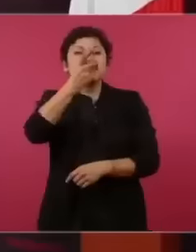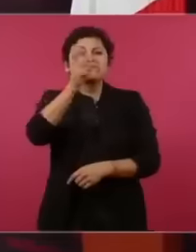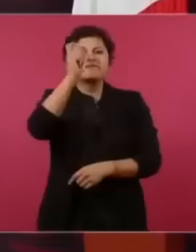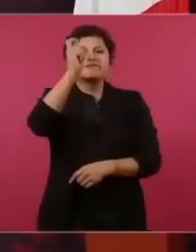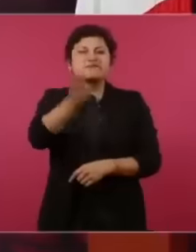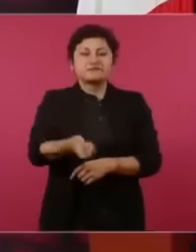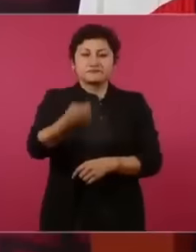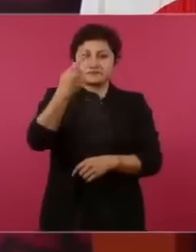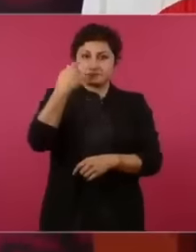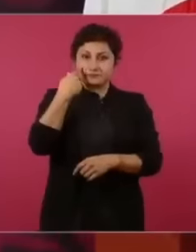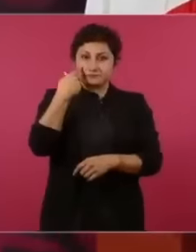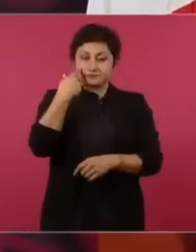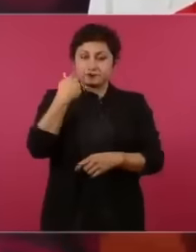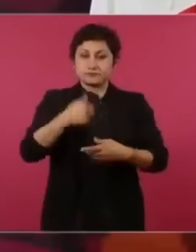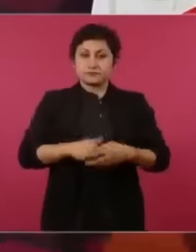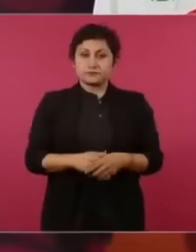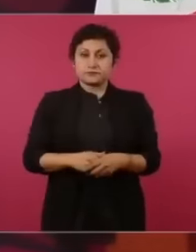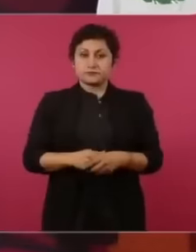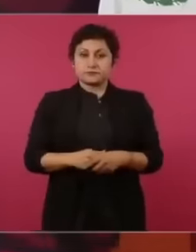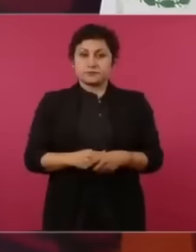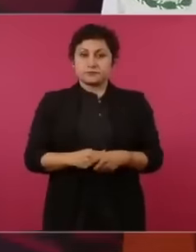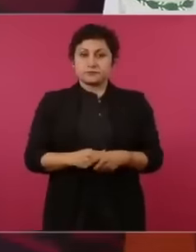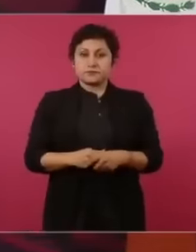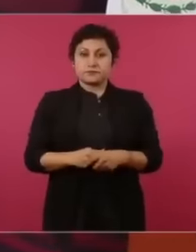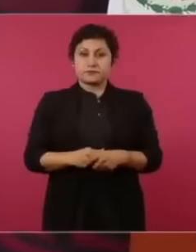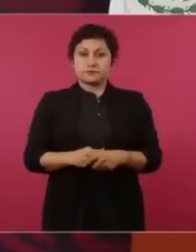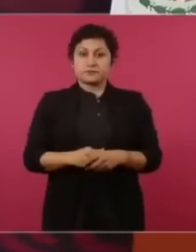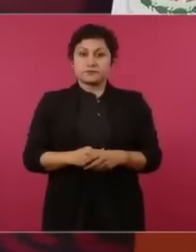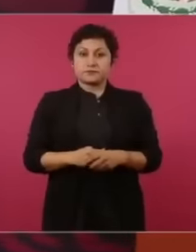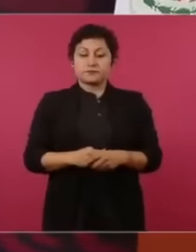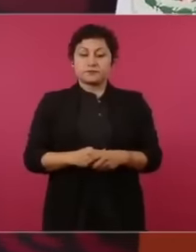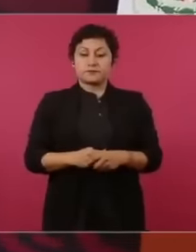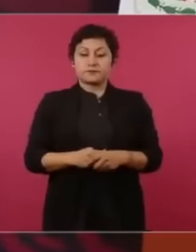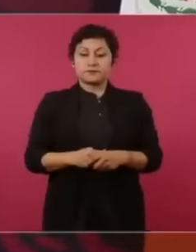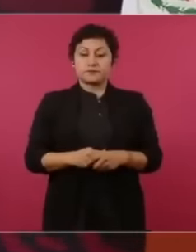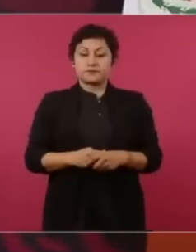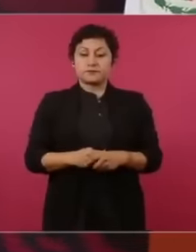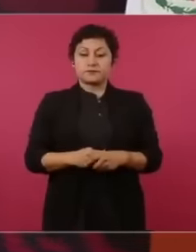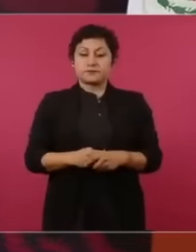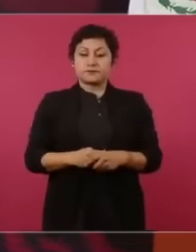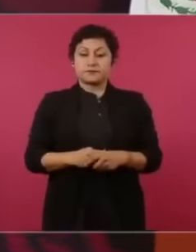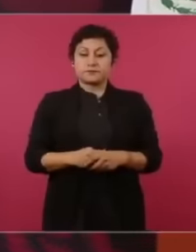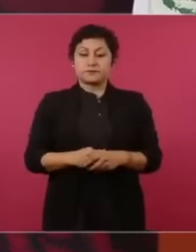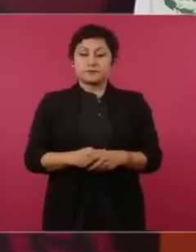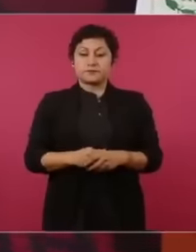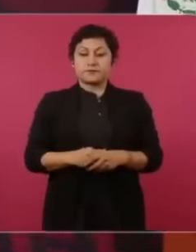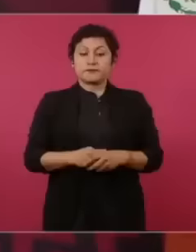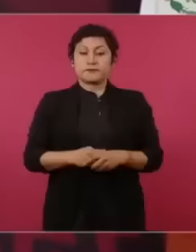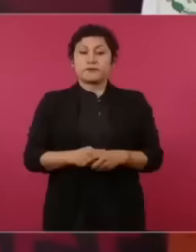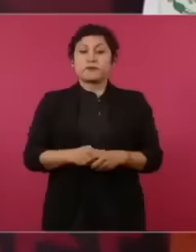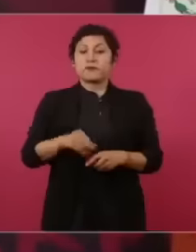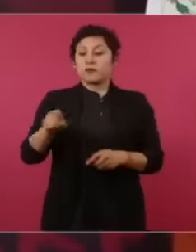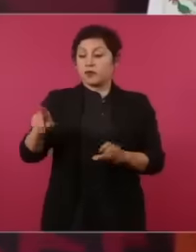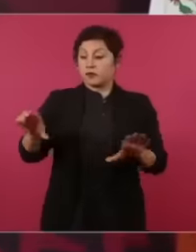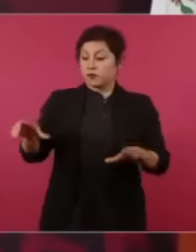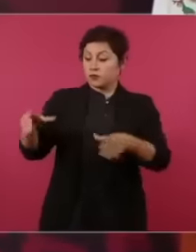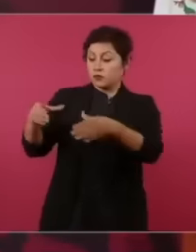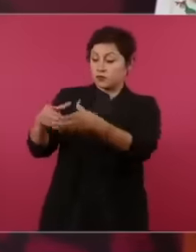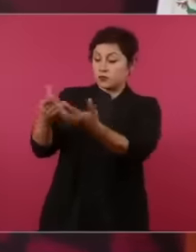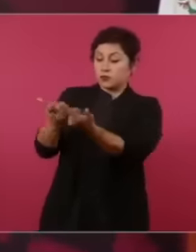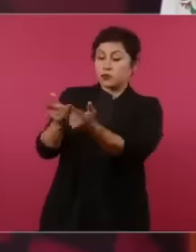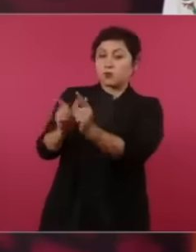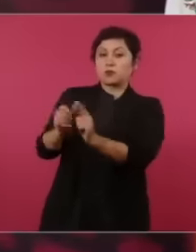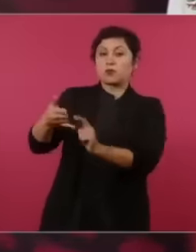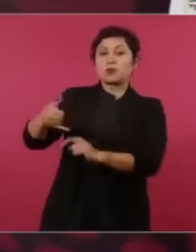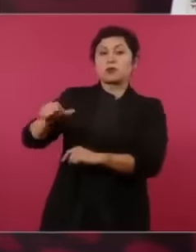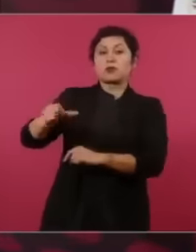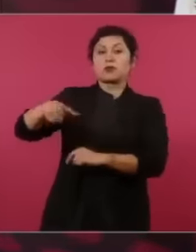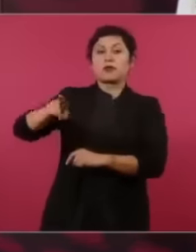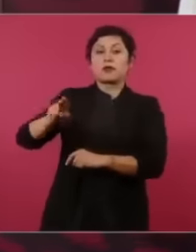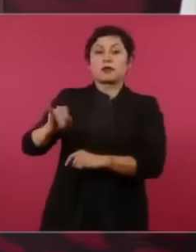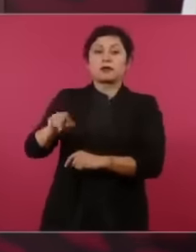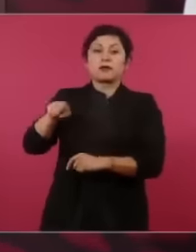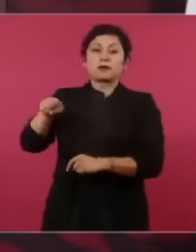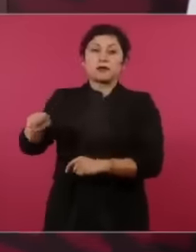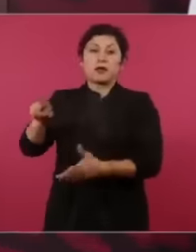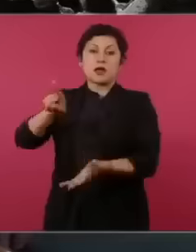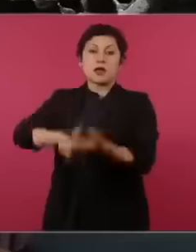that is attributed to a leader Yi and What is appropriate